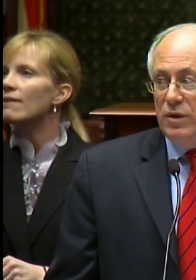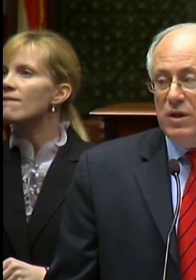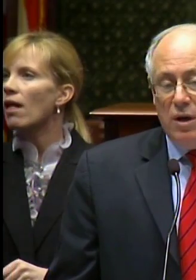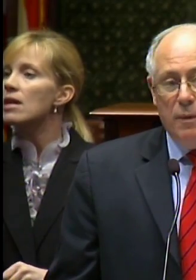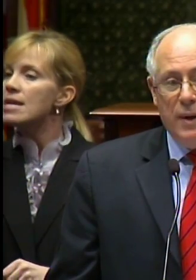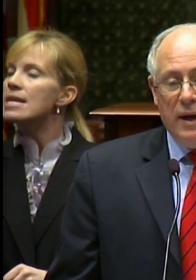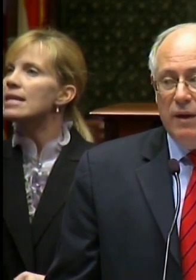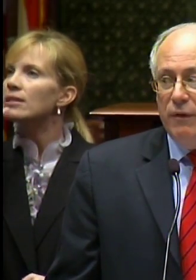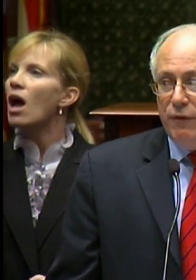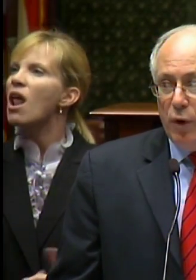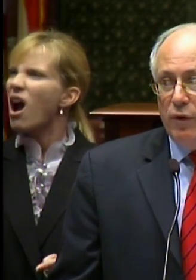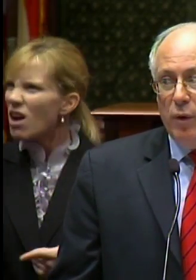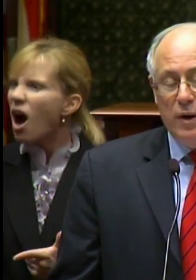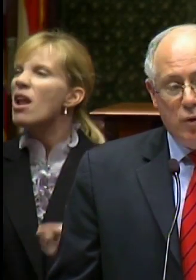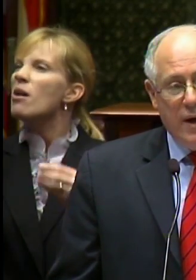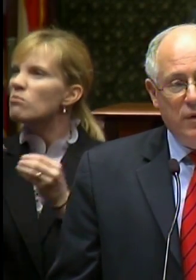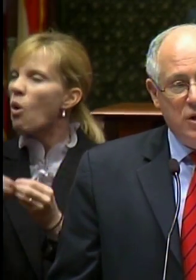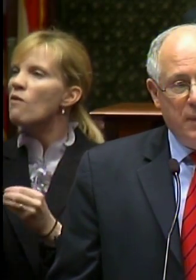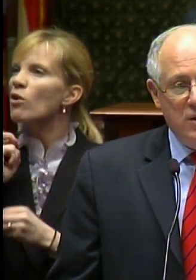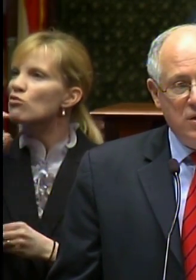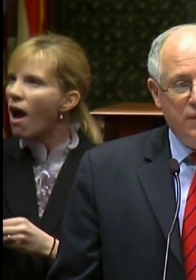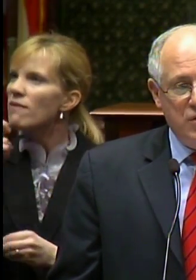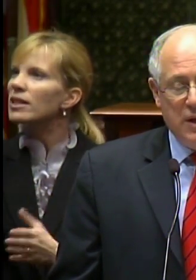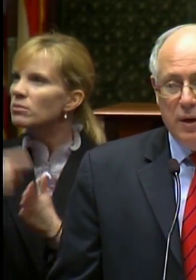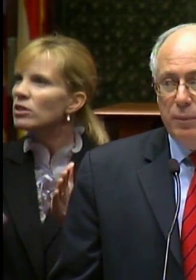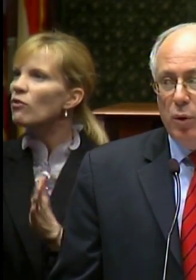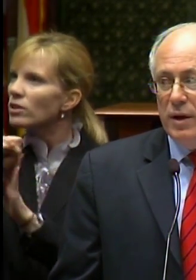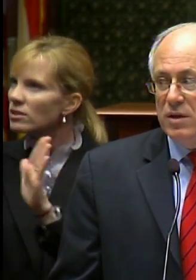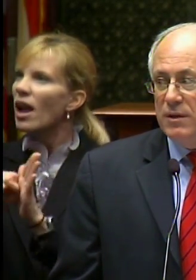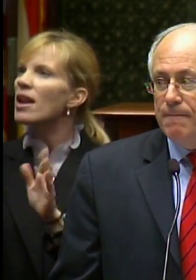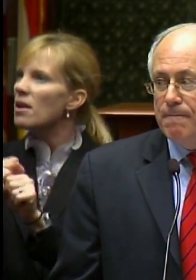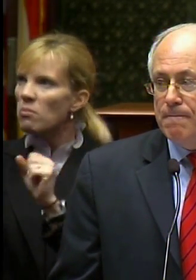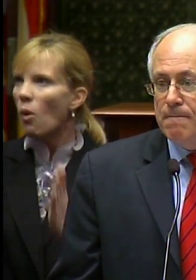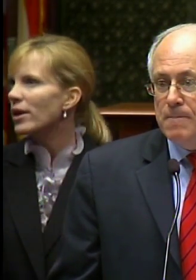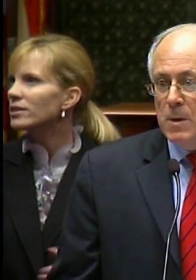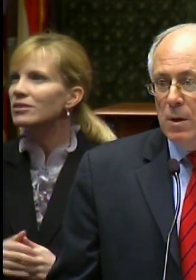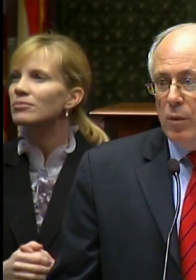us to cut back even further on travel expenses for state employees.